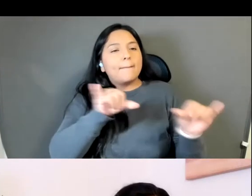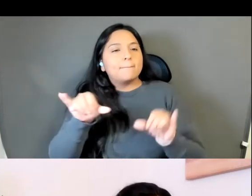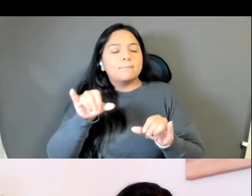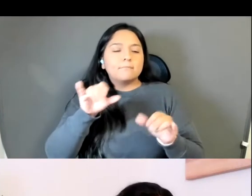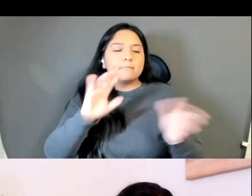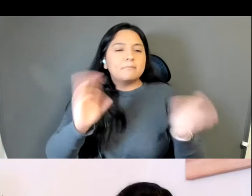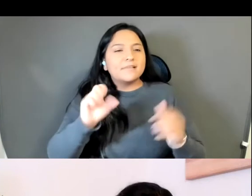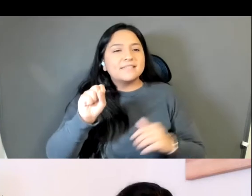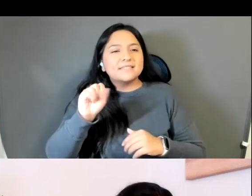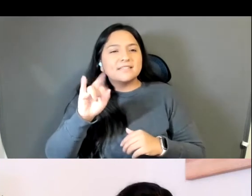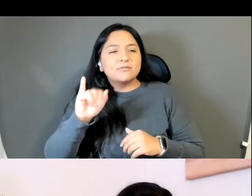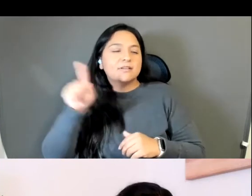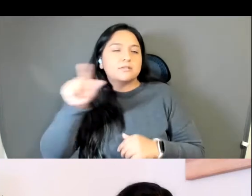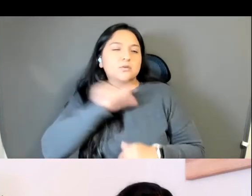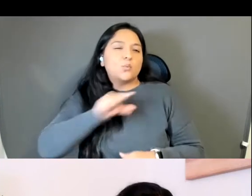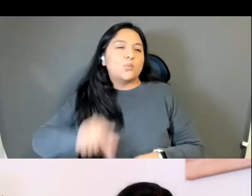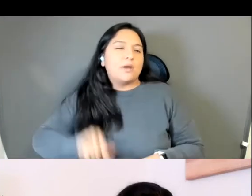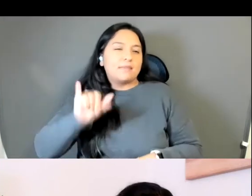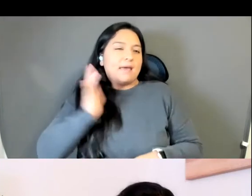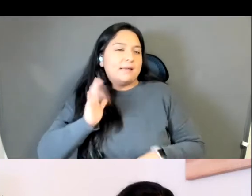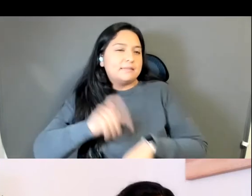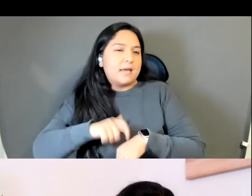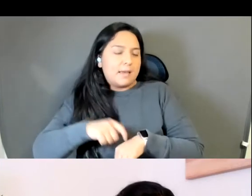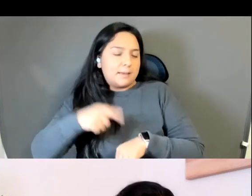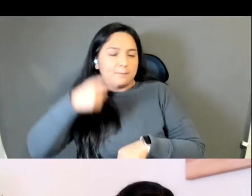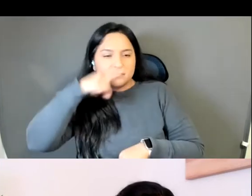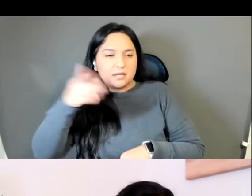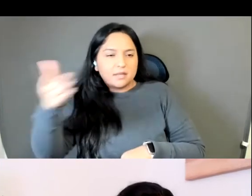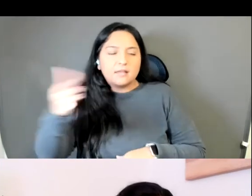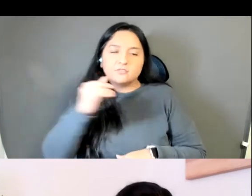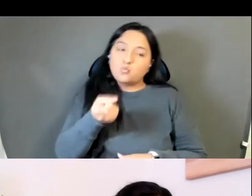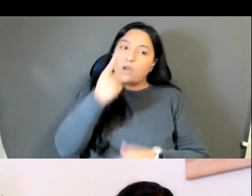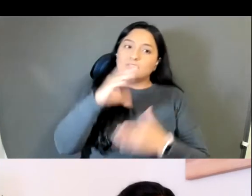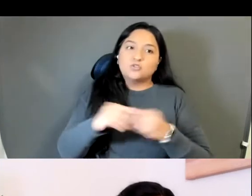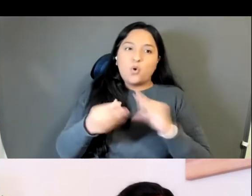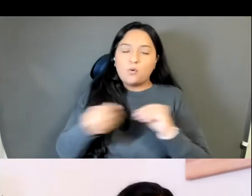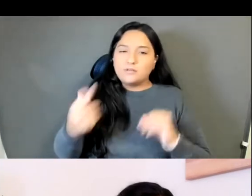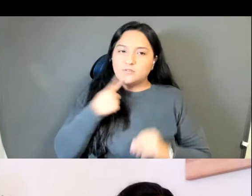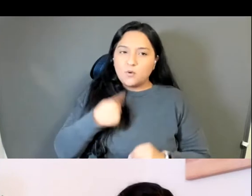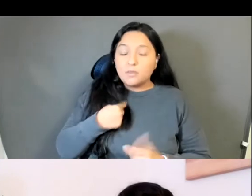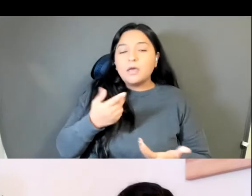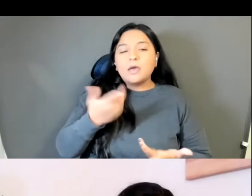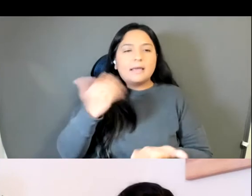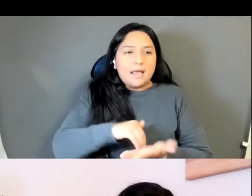So that was sort of one story that I was told, again by volunteers maybe she can clear things up in the chat.